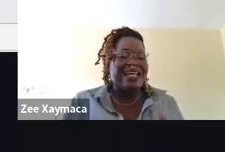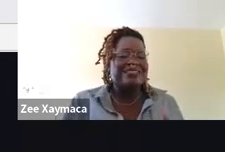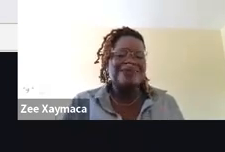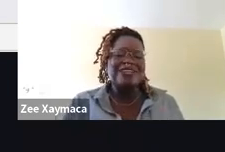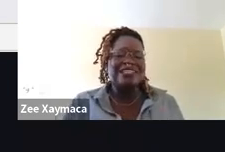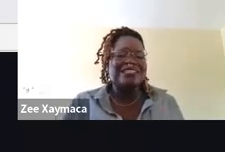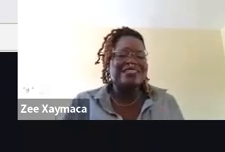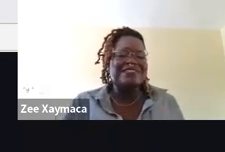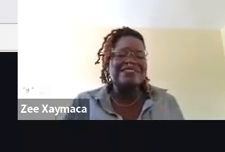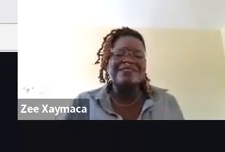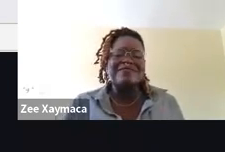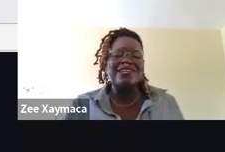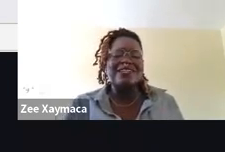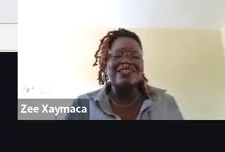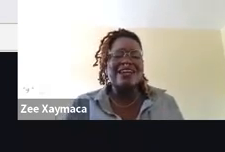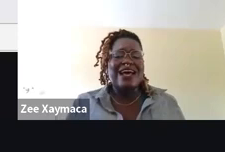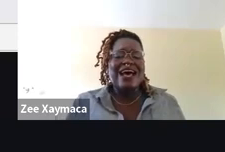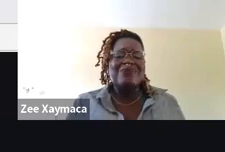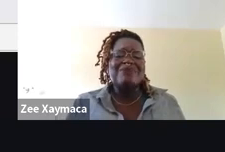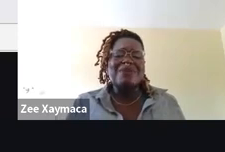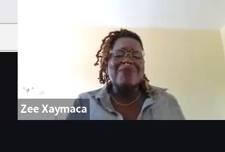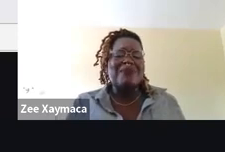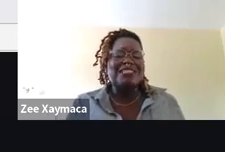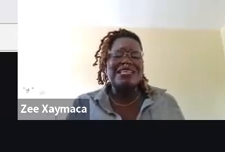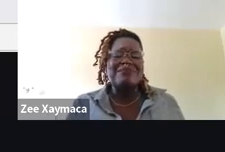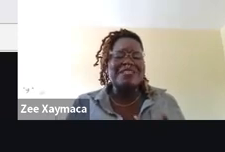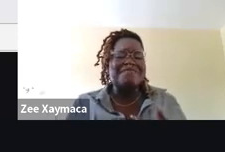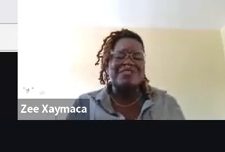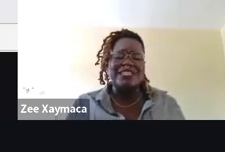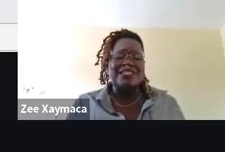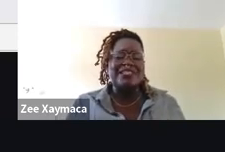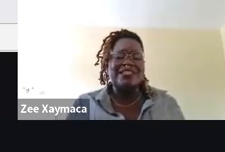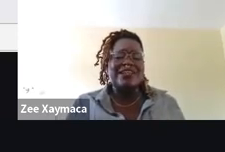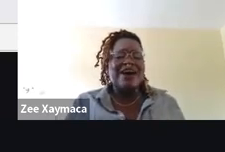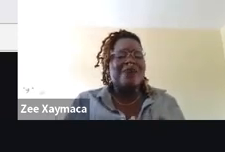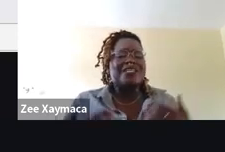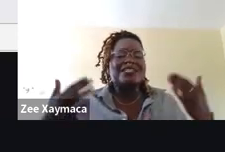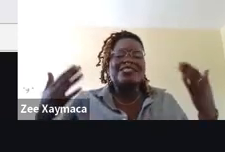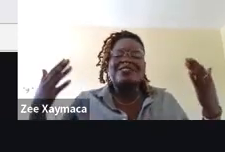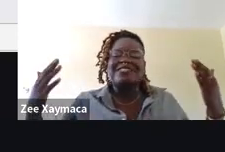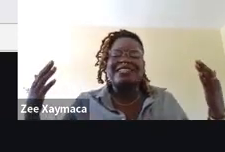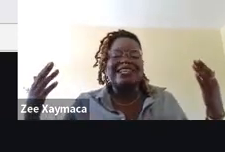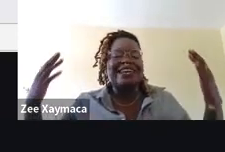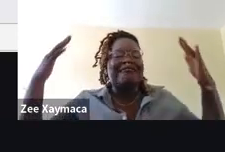and stopped trying to live in suffering and when my mama set me free when catastrophe set